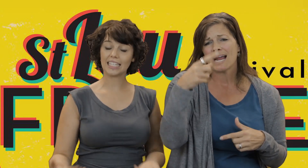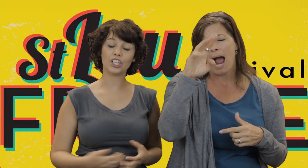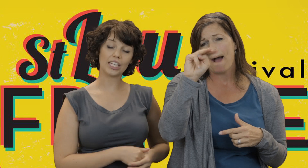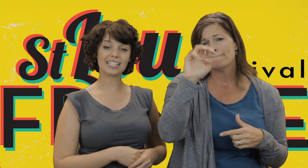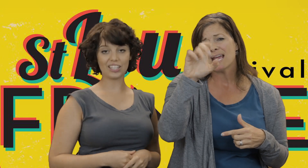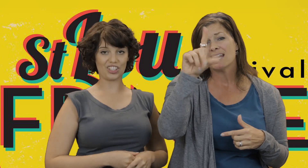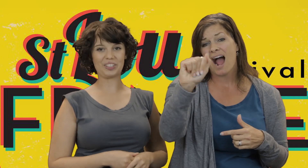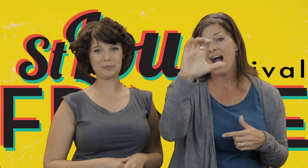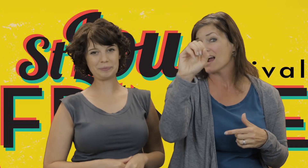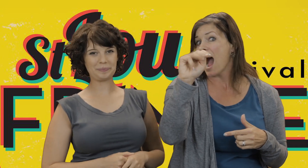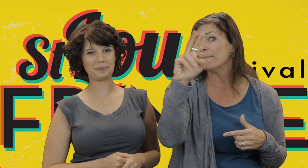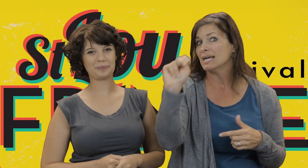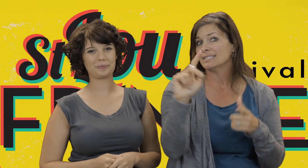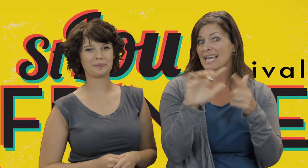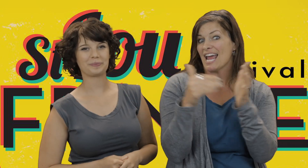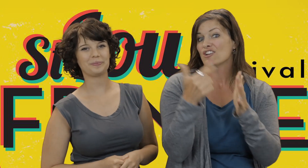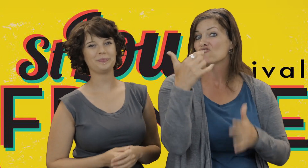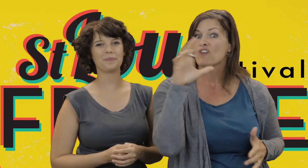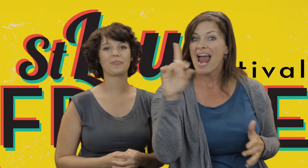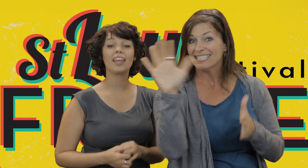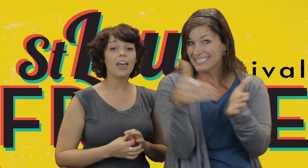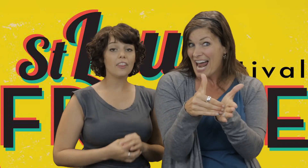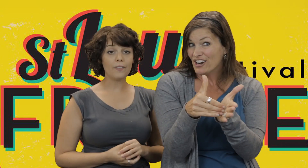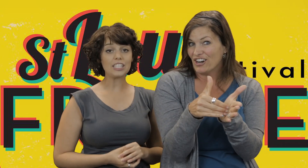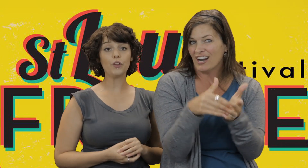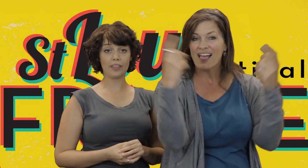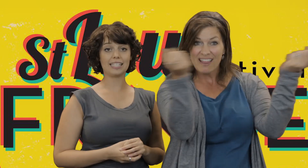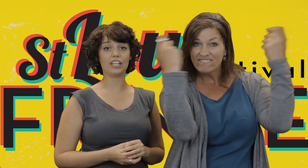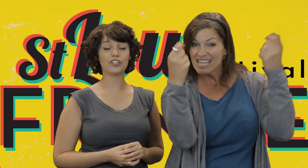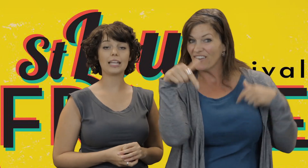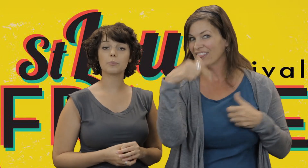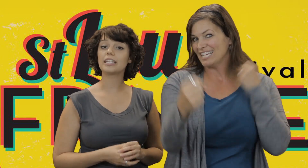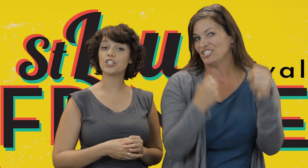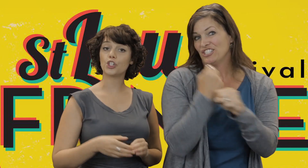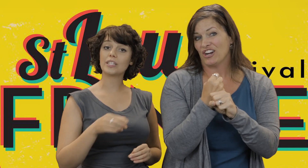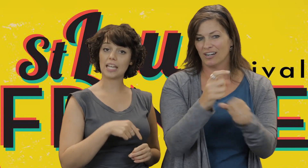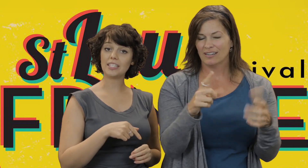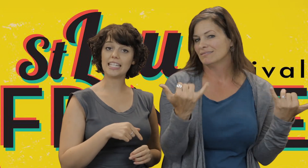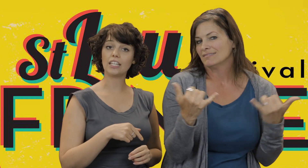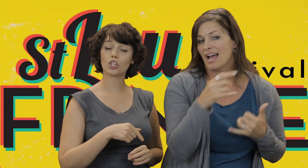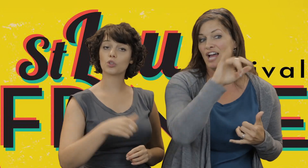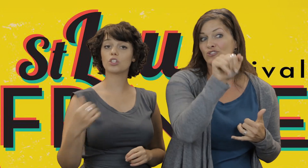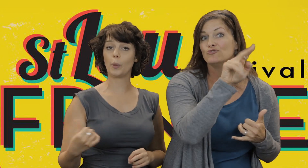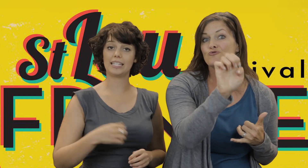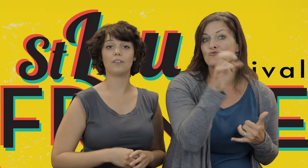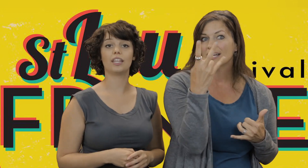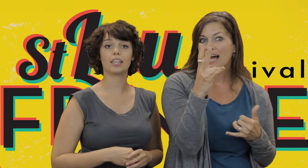The festival, this year, takes place June 17th-27th.